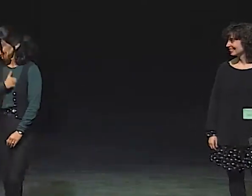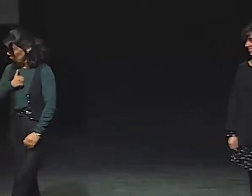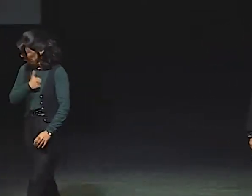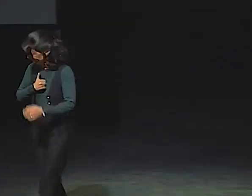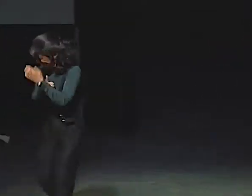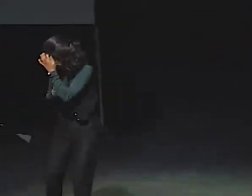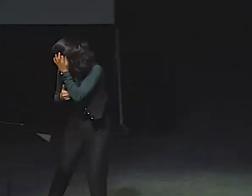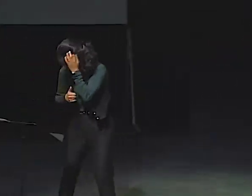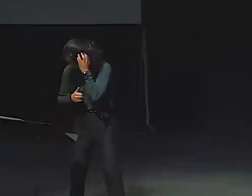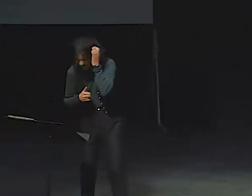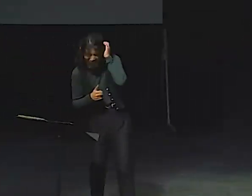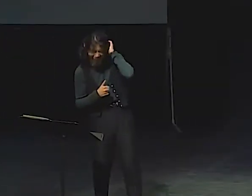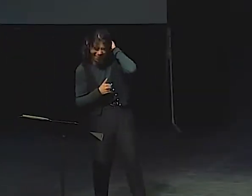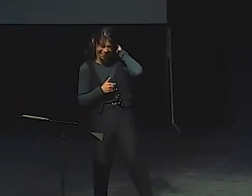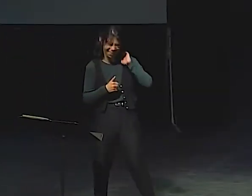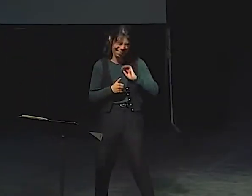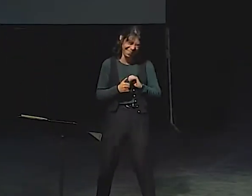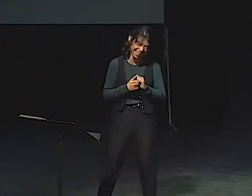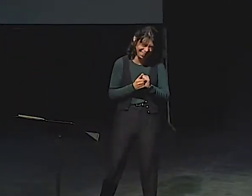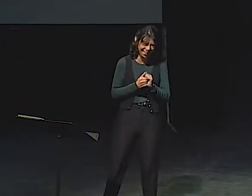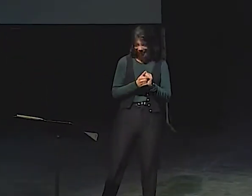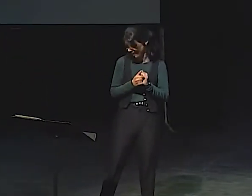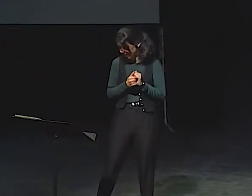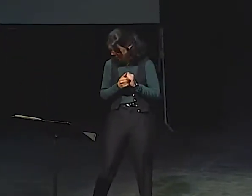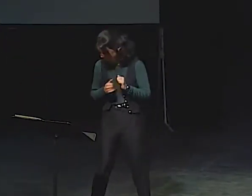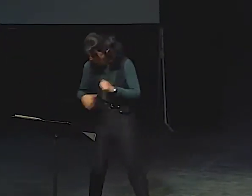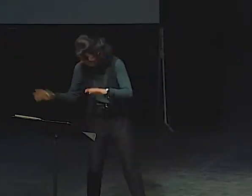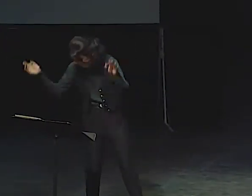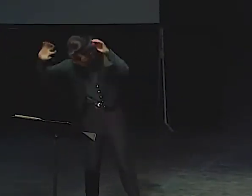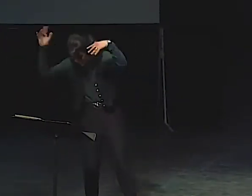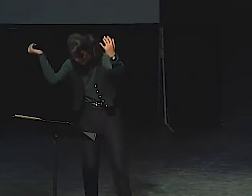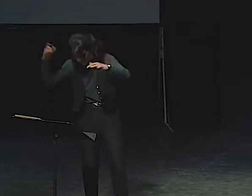YOU DID ALL THAT, AND IGNORED IT. OH, DEAR. I'M SORRY.